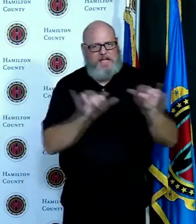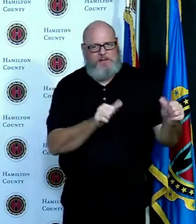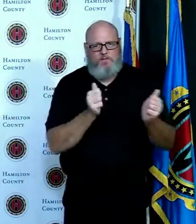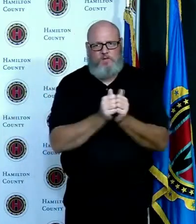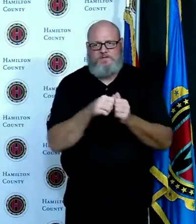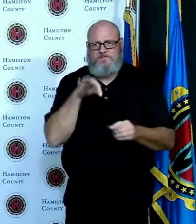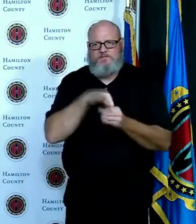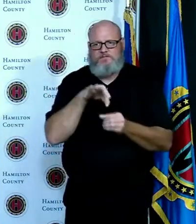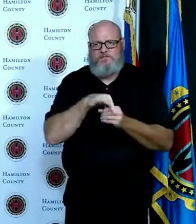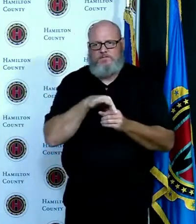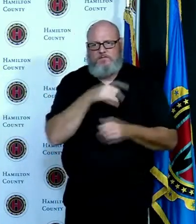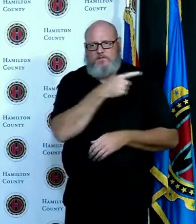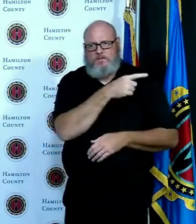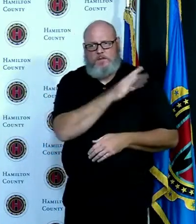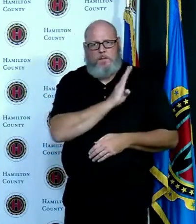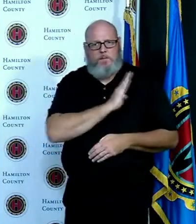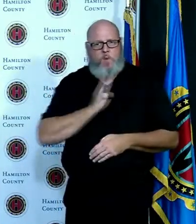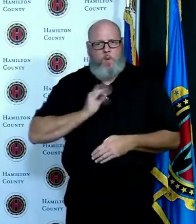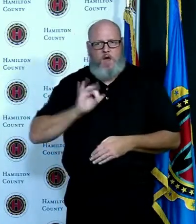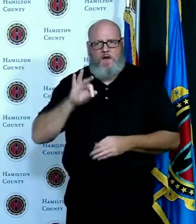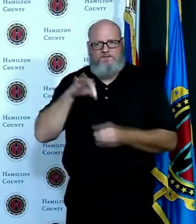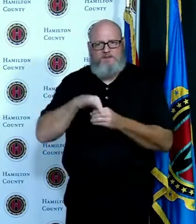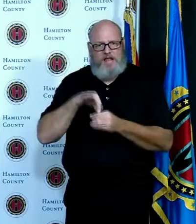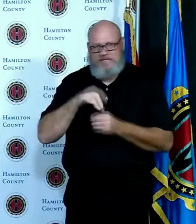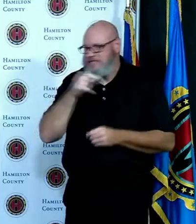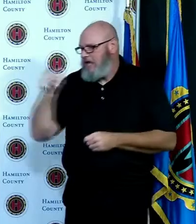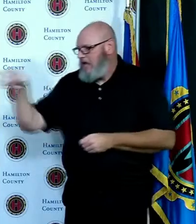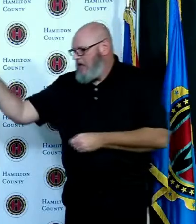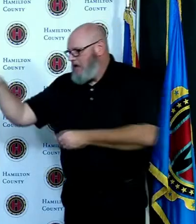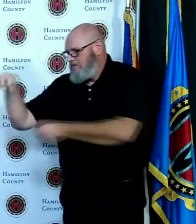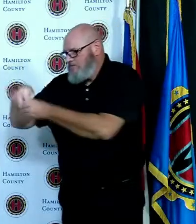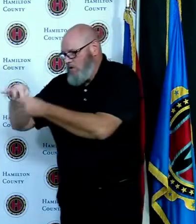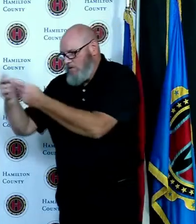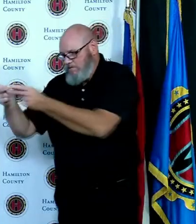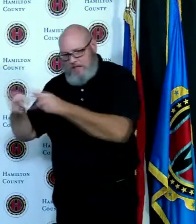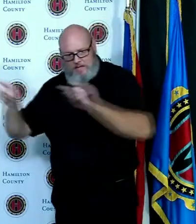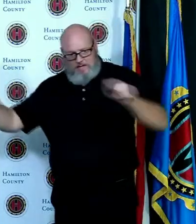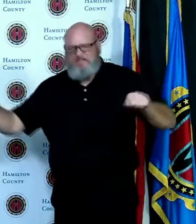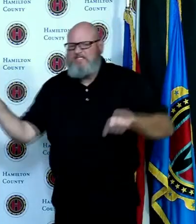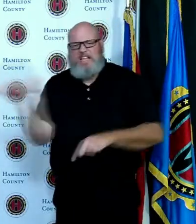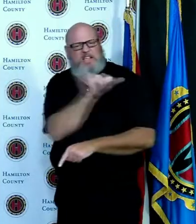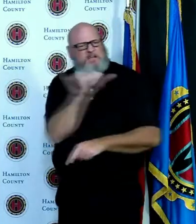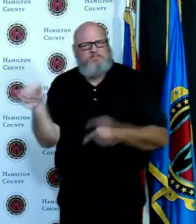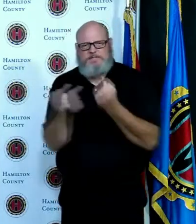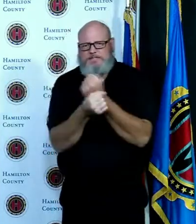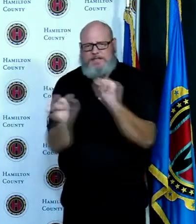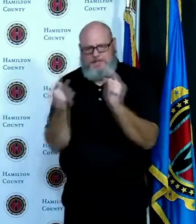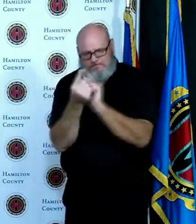we're maintaining six foot social distancing all of our poll workers wear masks we have an extra